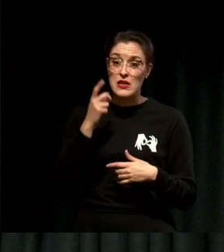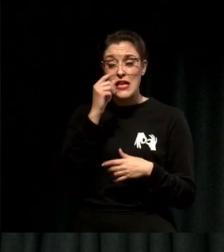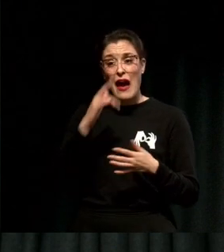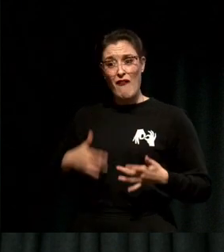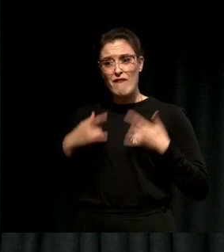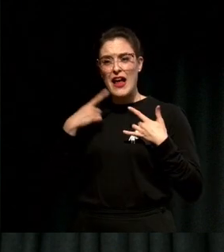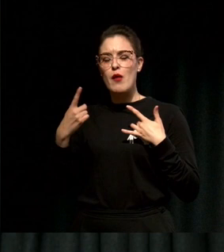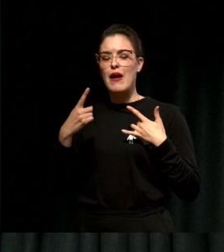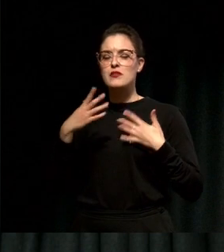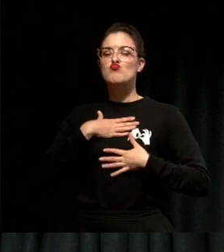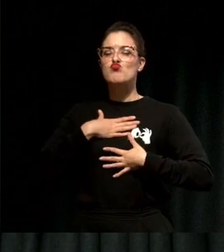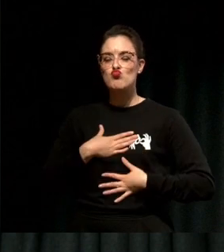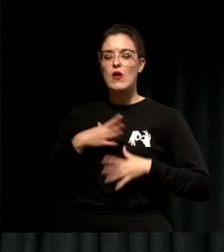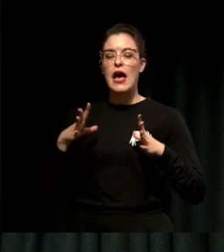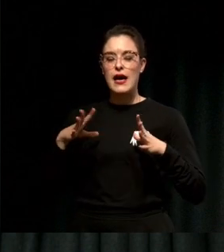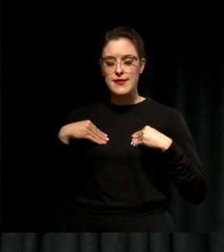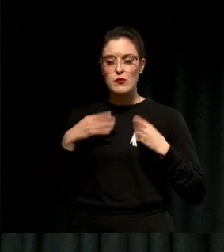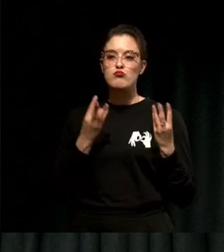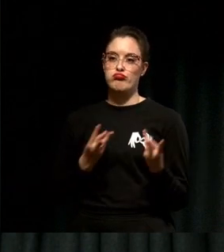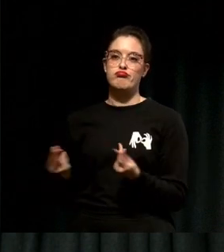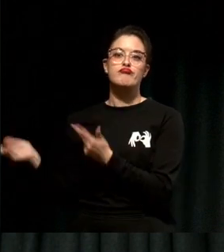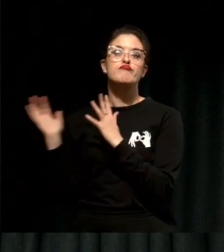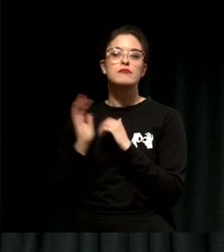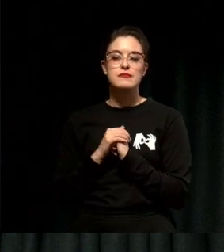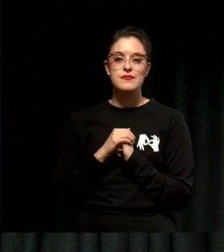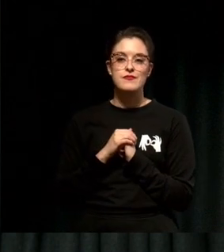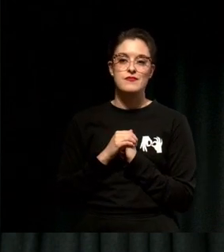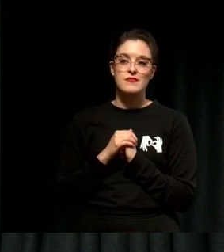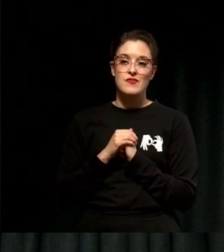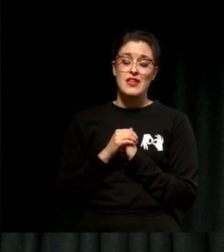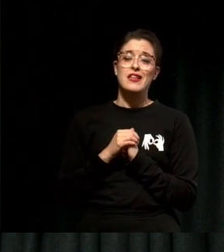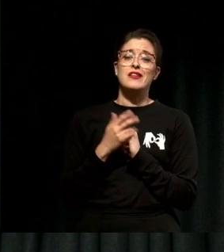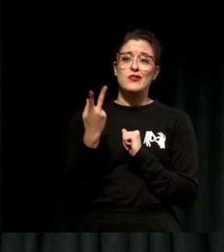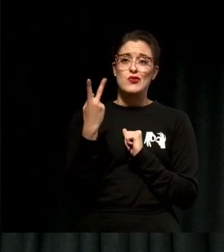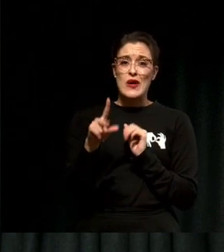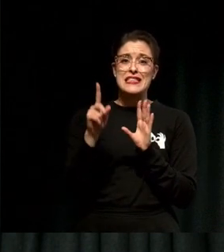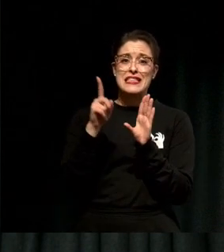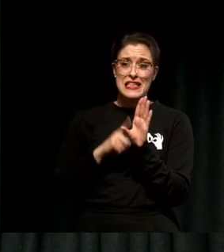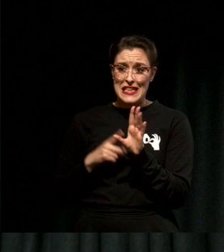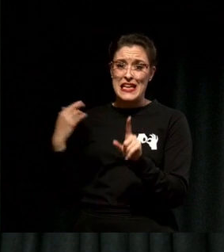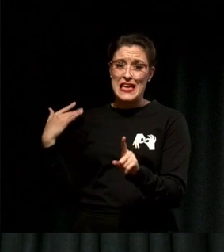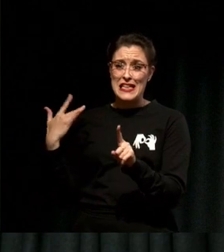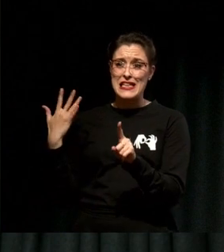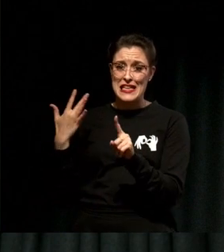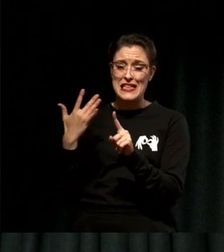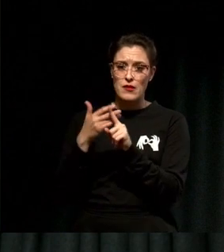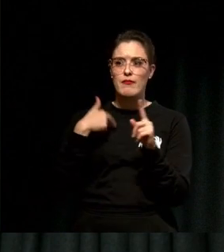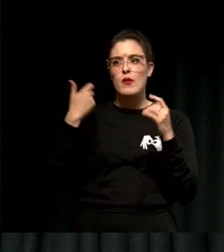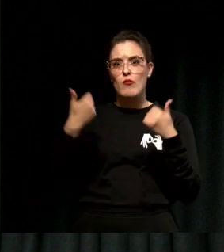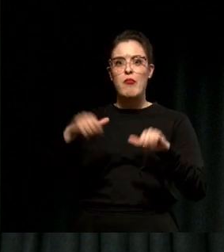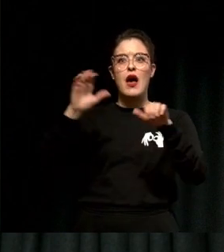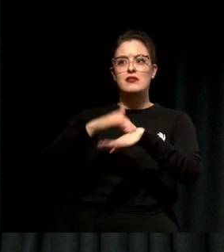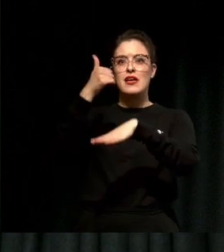It took me 20 years to become a founder and if I looked at it below the line I'd feel